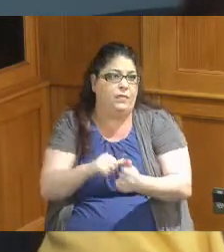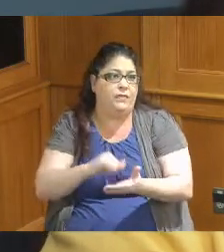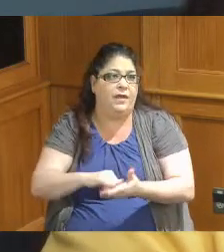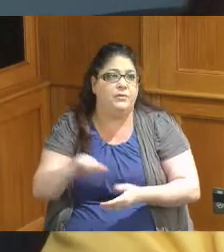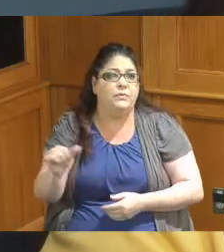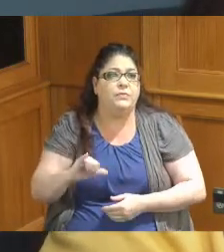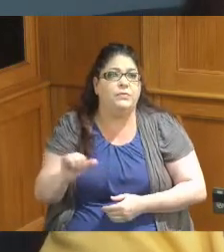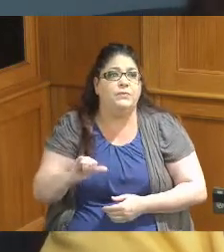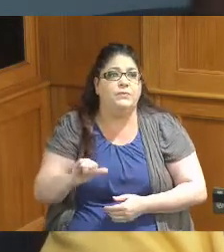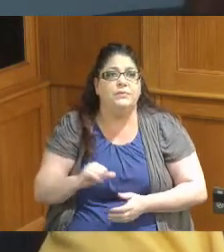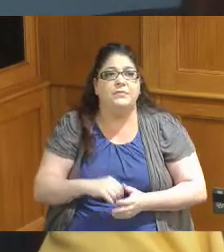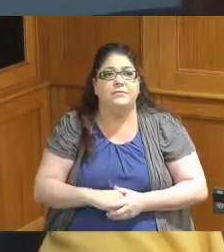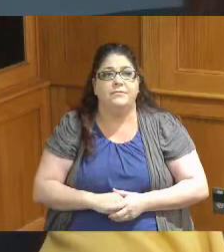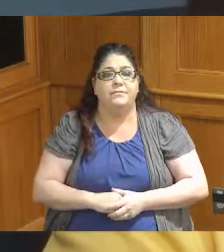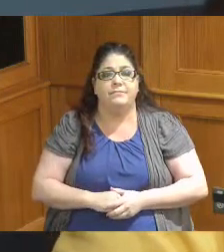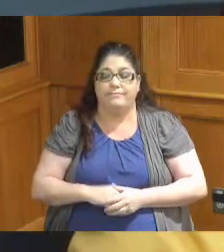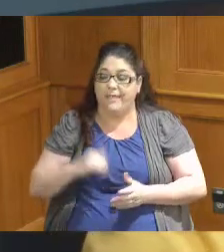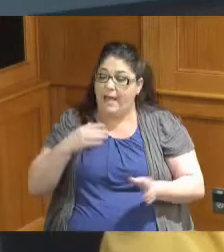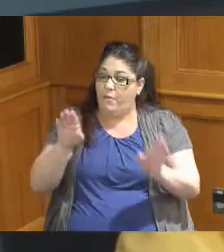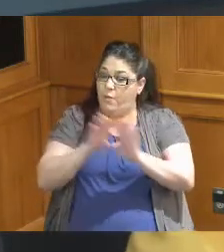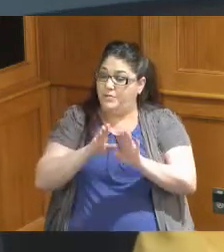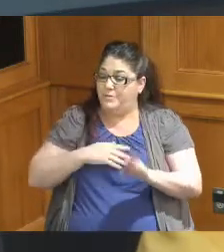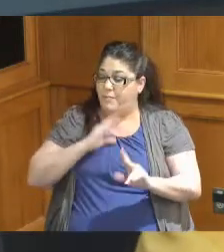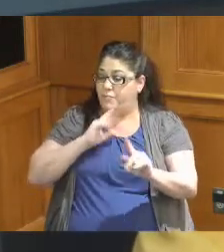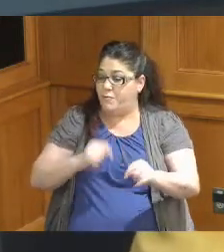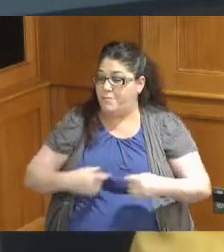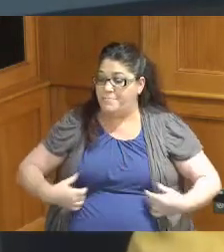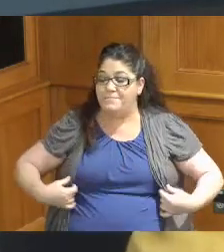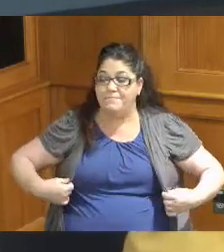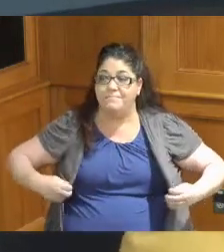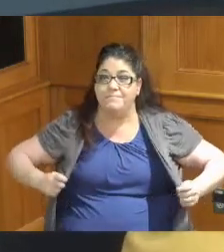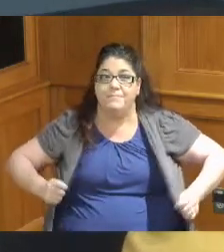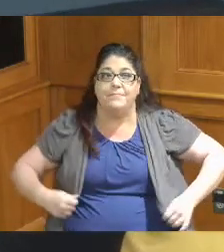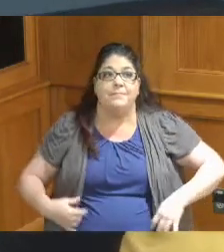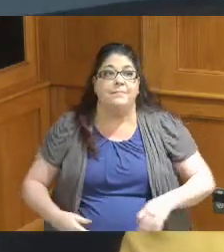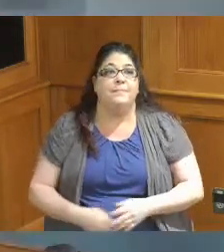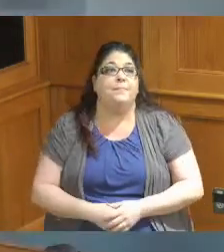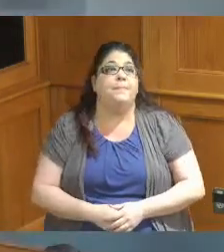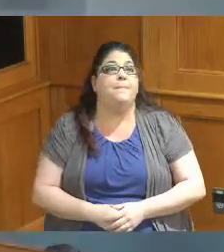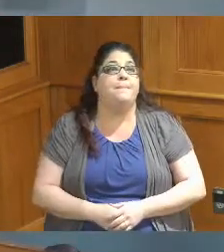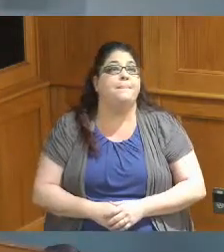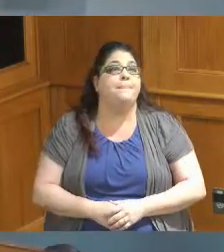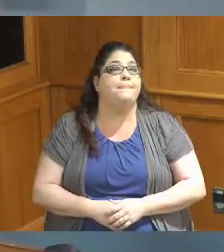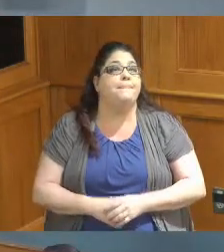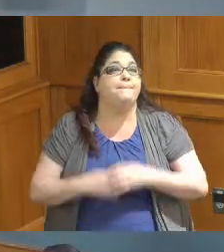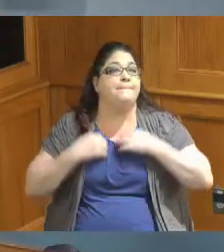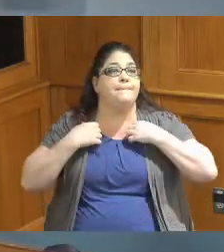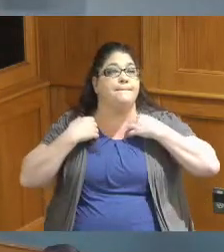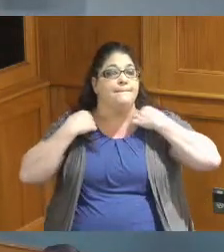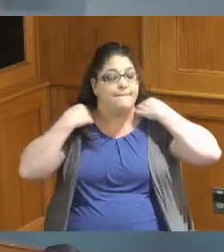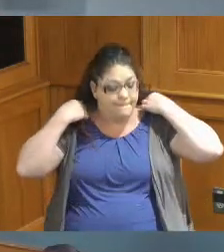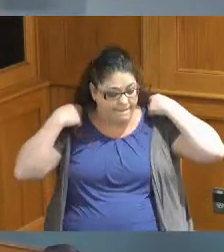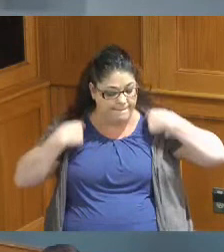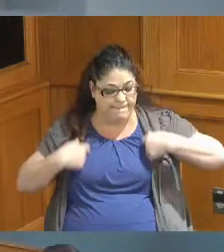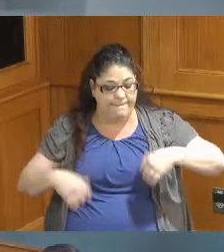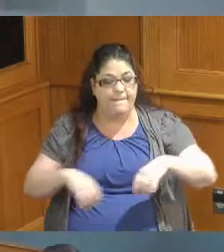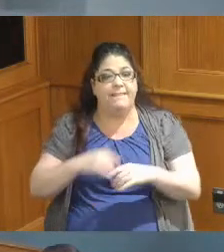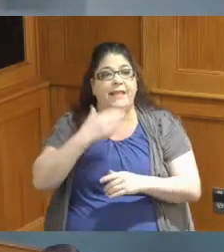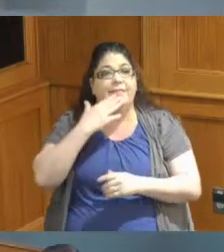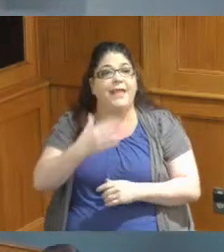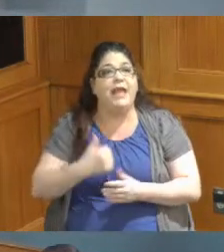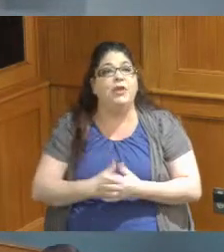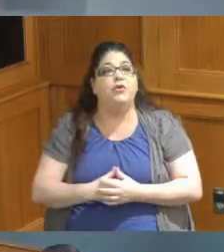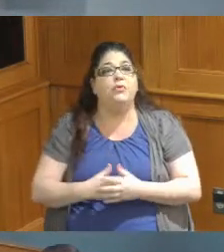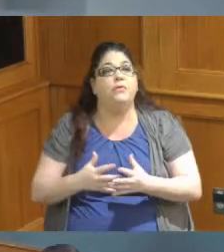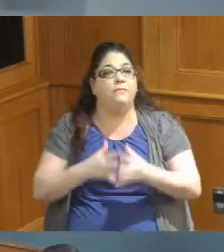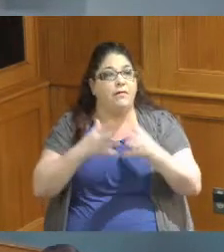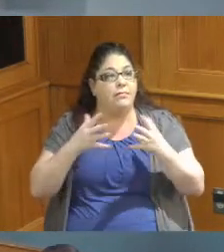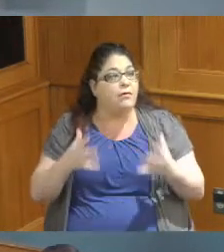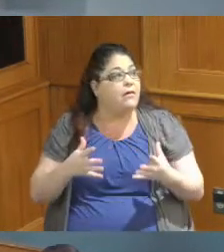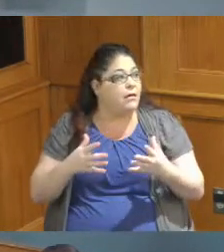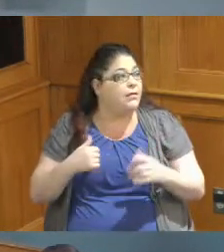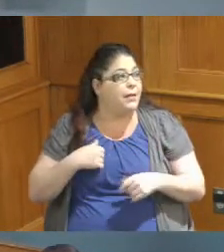and that'll end my report thank you oh thank you quite a bit and that's the our Commission